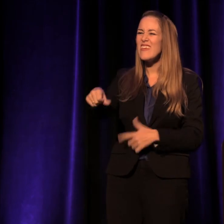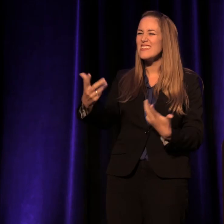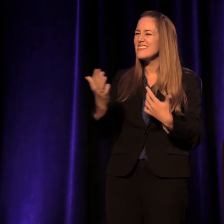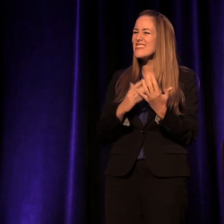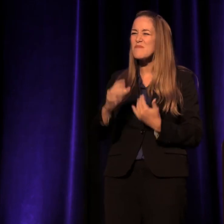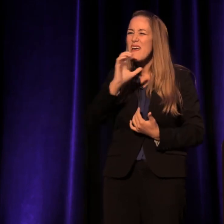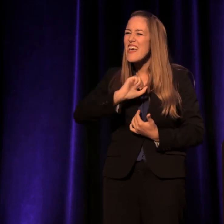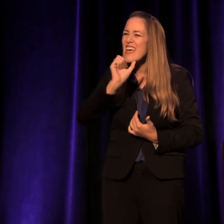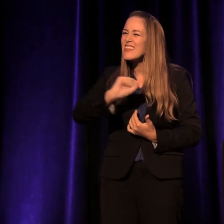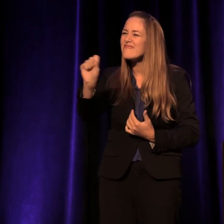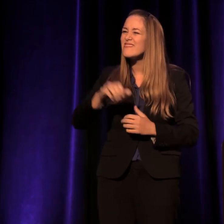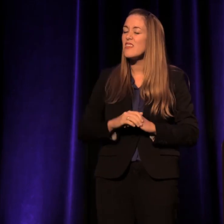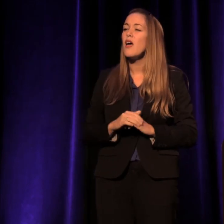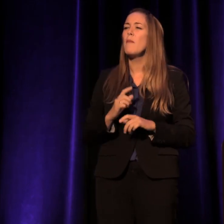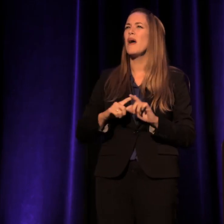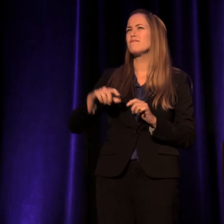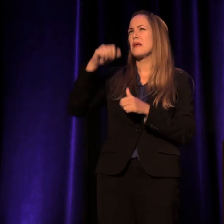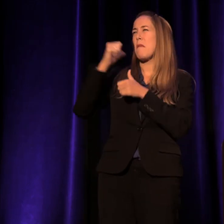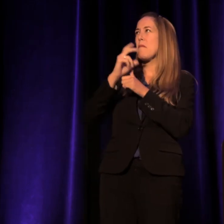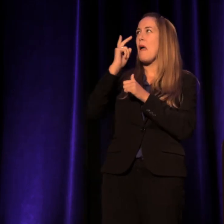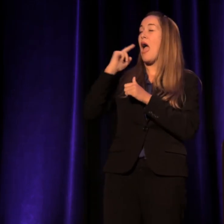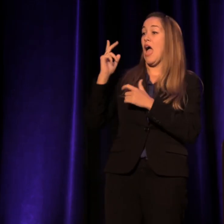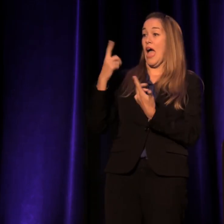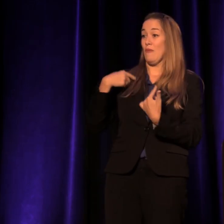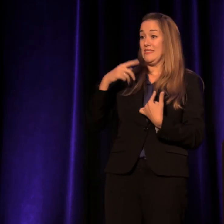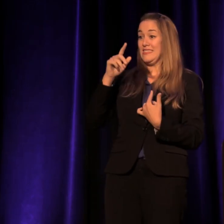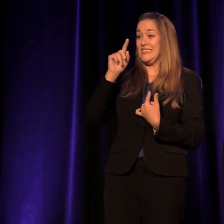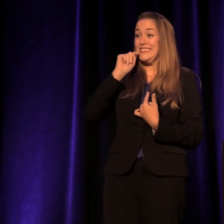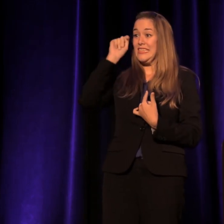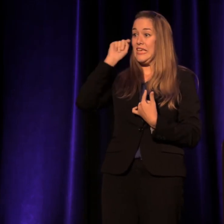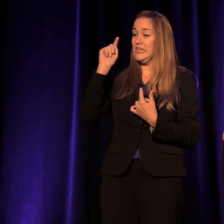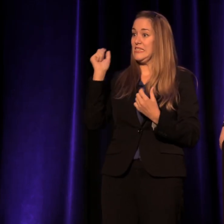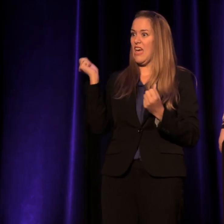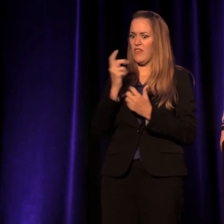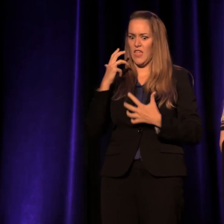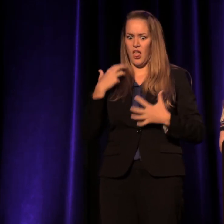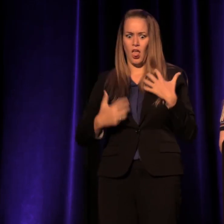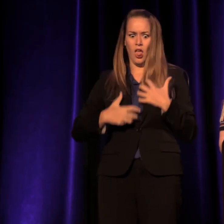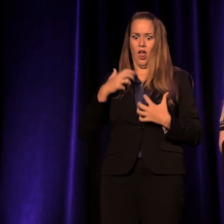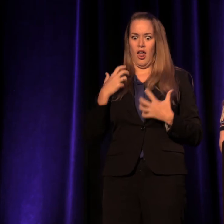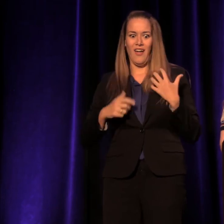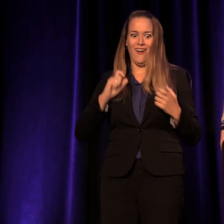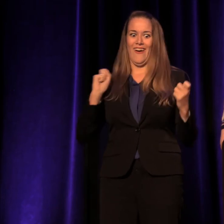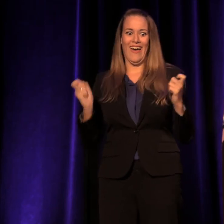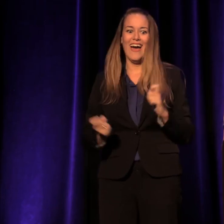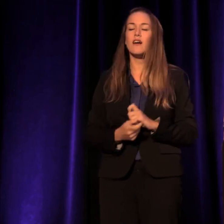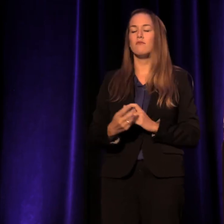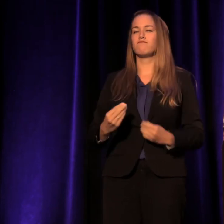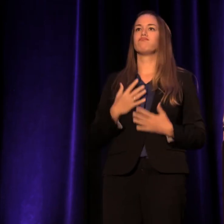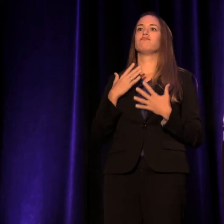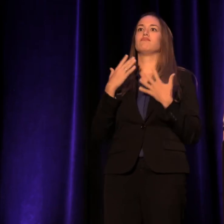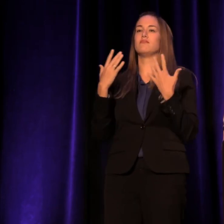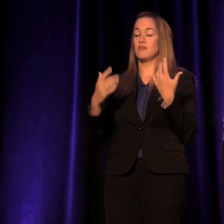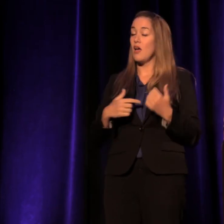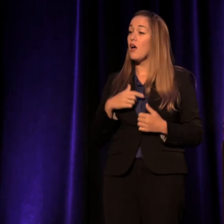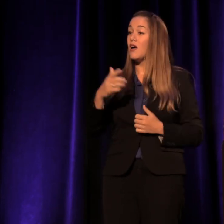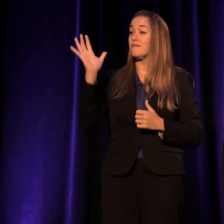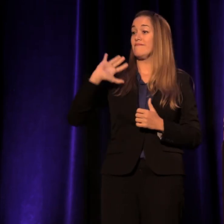particularly as a teen when everything was... (chuckling) I saw Romeo and Juliette as a teen